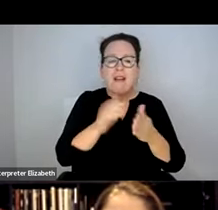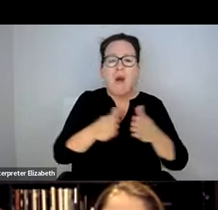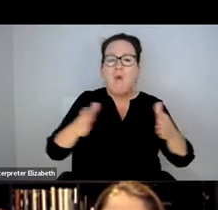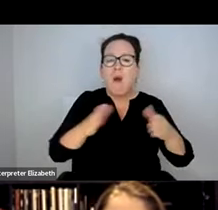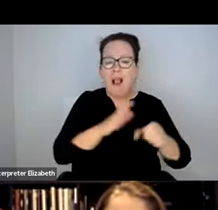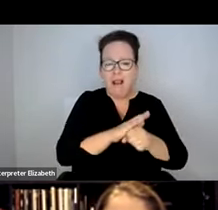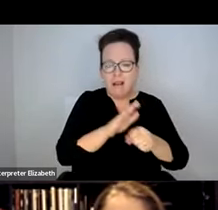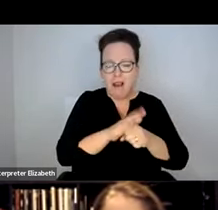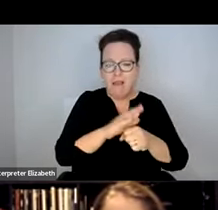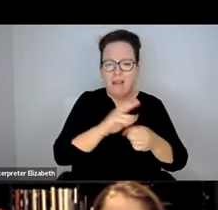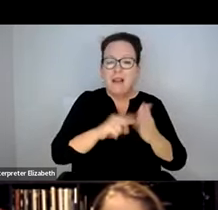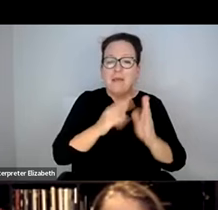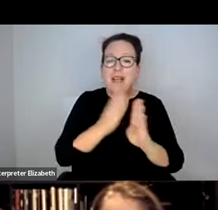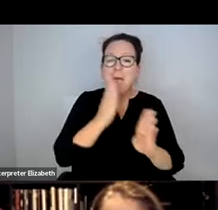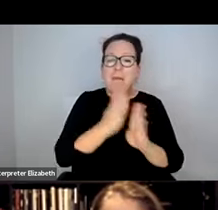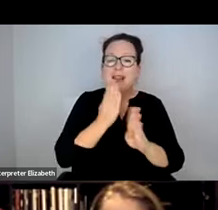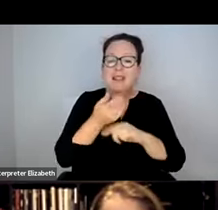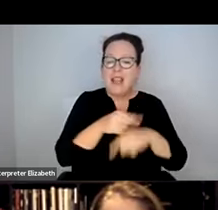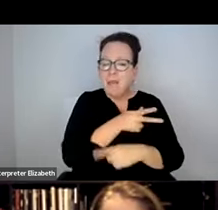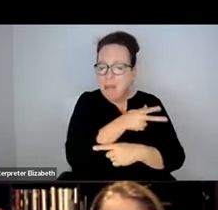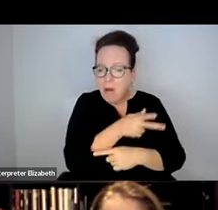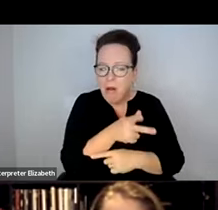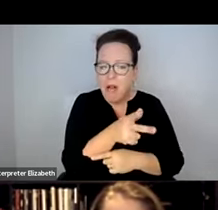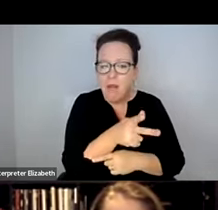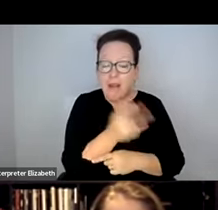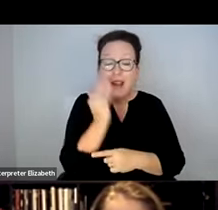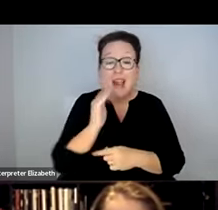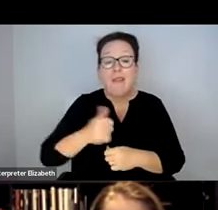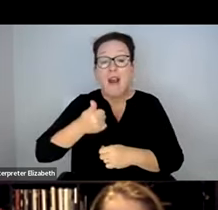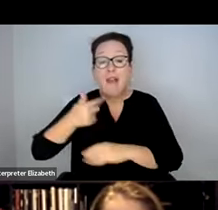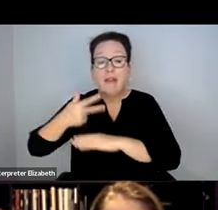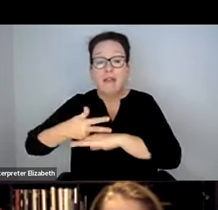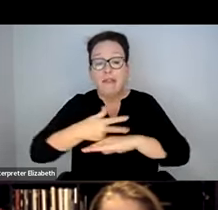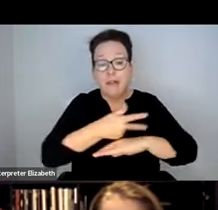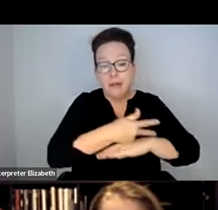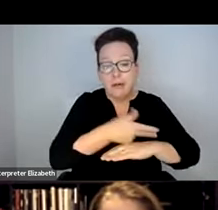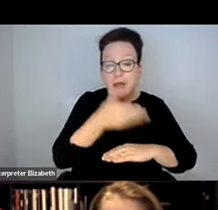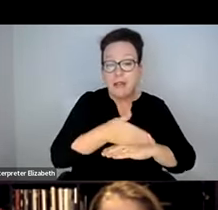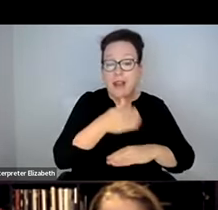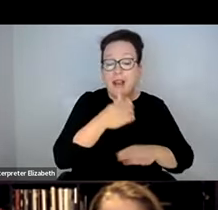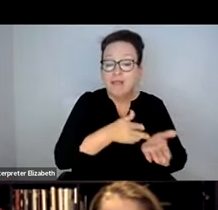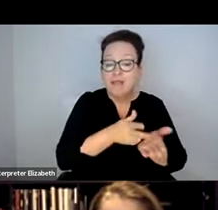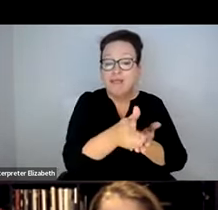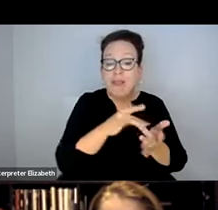MARKING STOPS. SOME ARE NOT WIDE ENOUGH EITHER. BUSES CAN'T PULL UP NEXT TO THE CURB IF VEHICLES ARE PRESENT